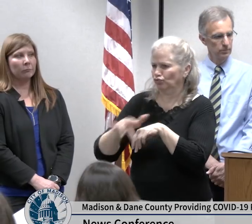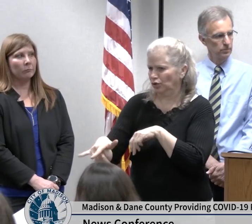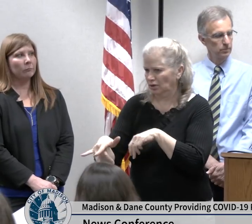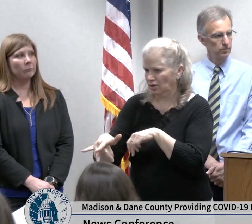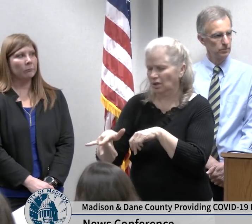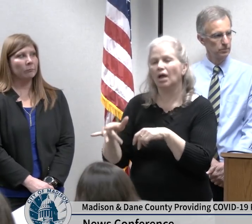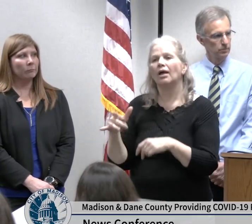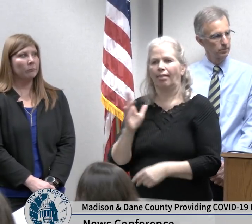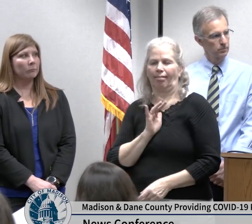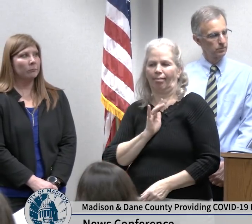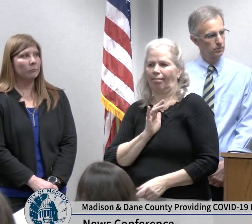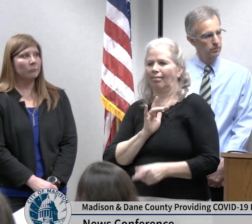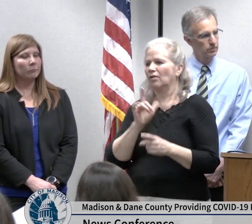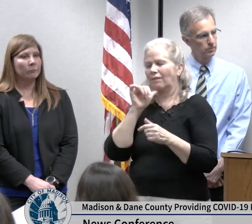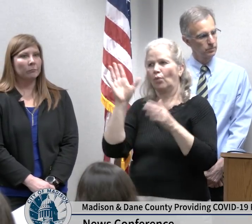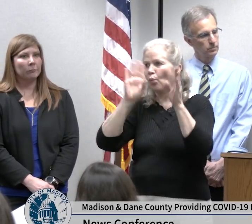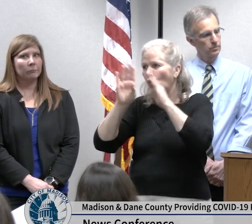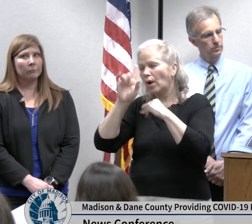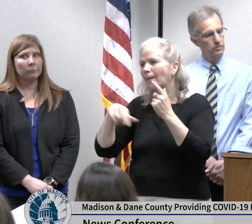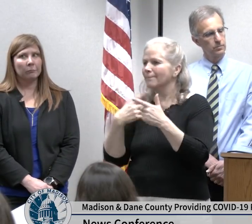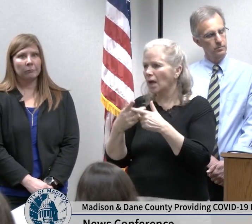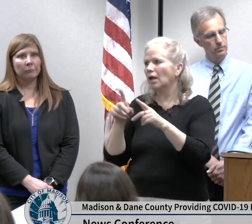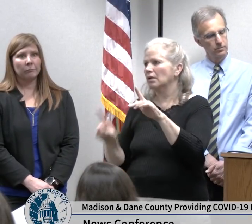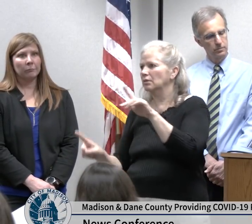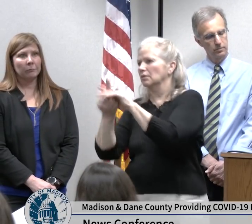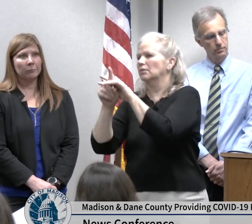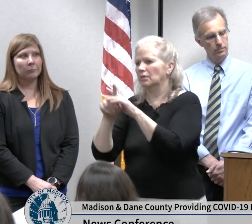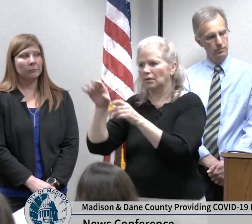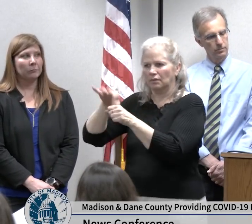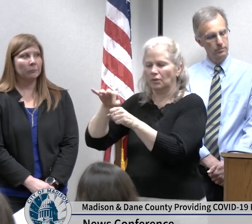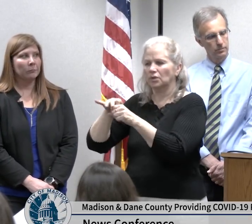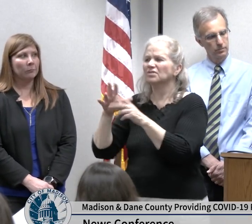certainly be recommended at this point and we do not want people to be